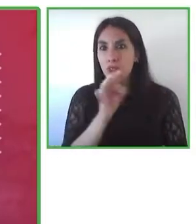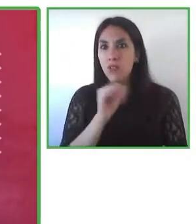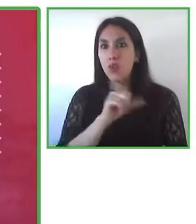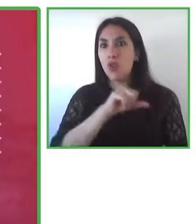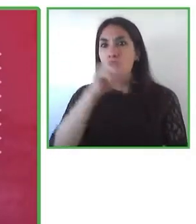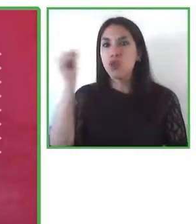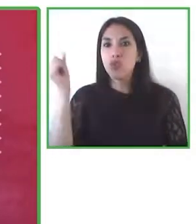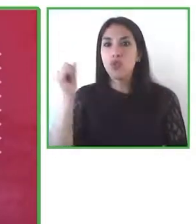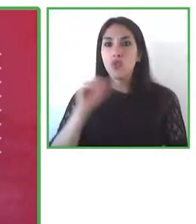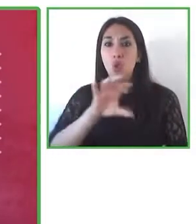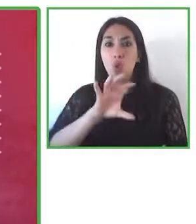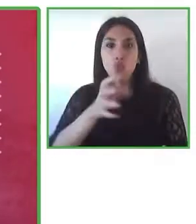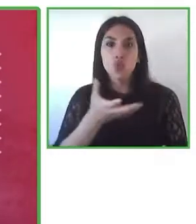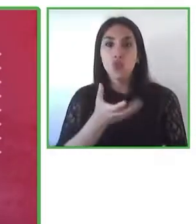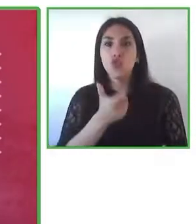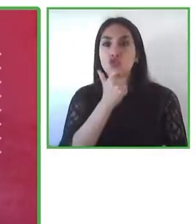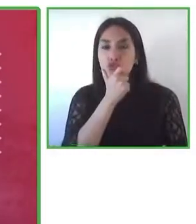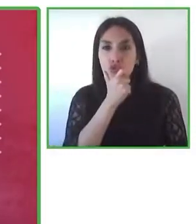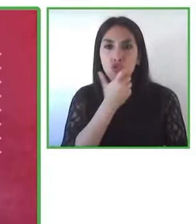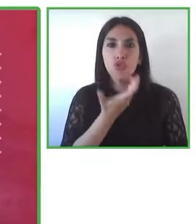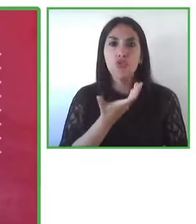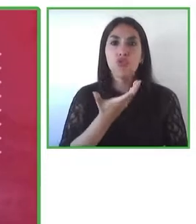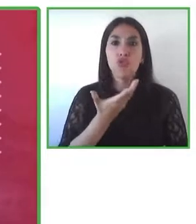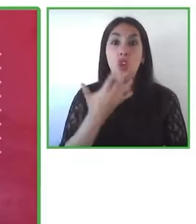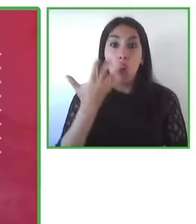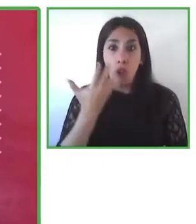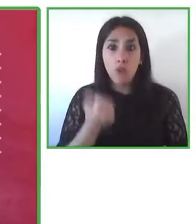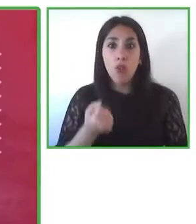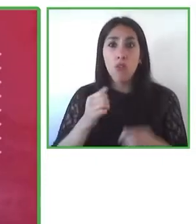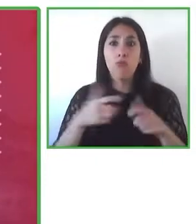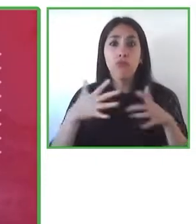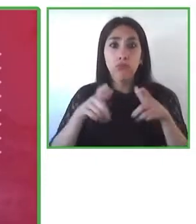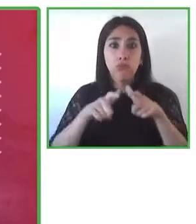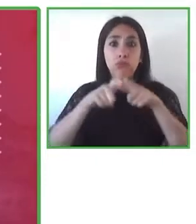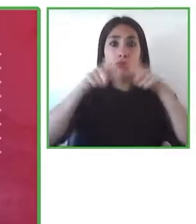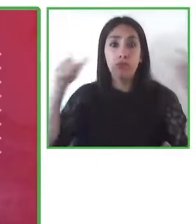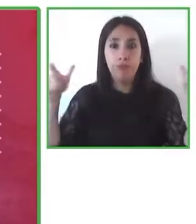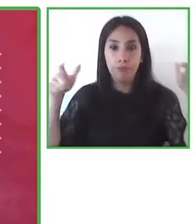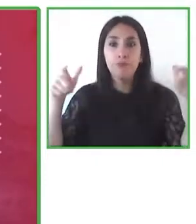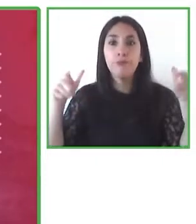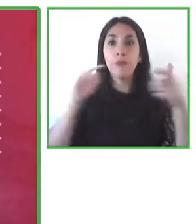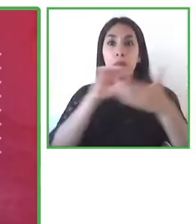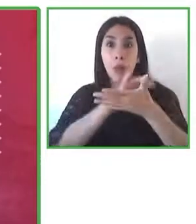possibility of growing our network and be able to fulfil the rights of people with disabilities